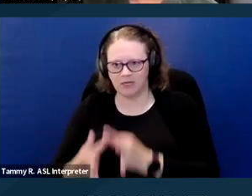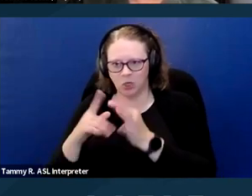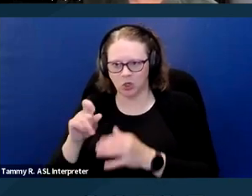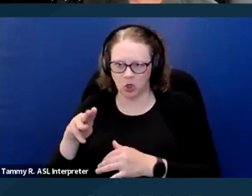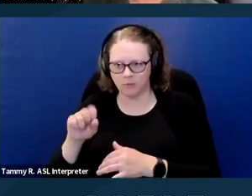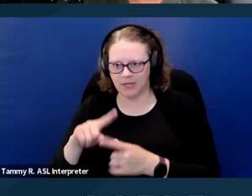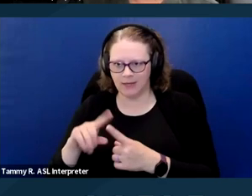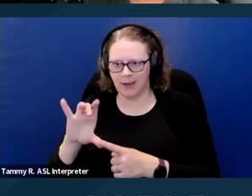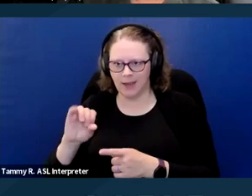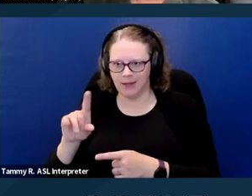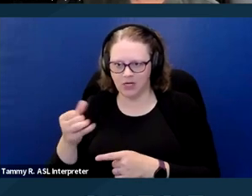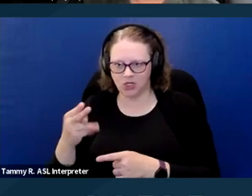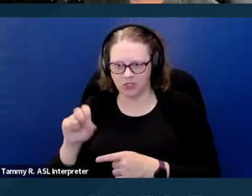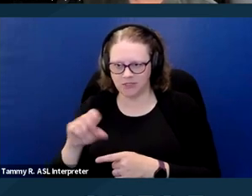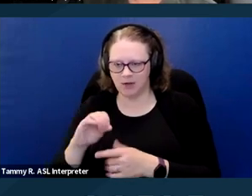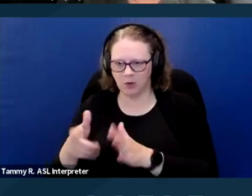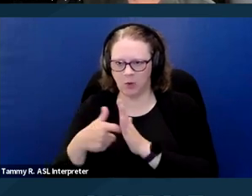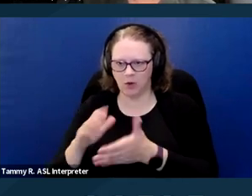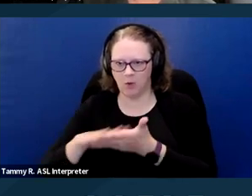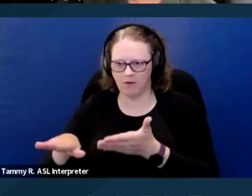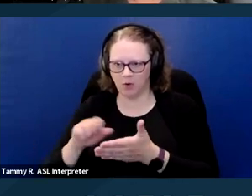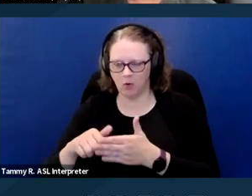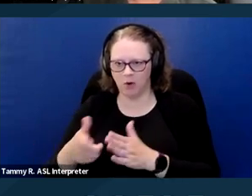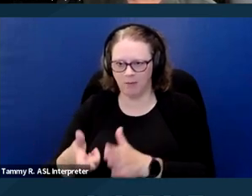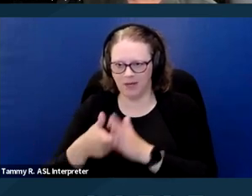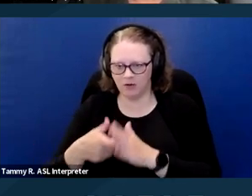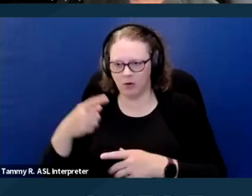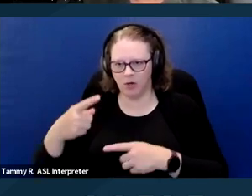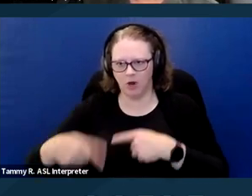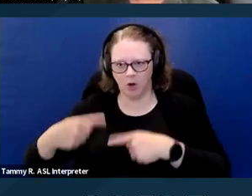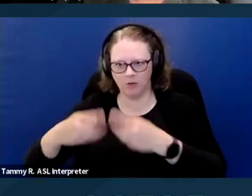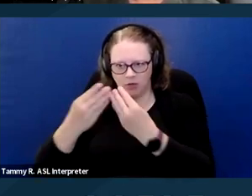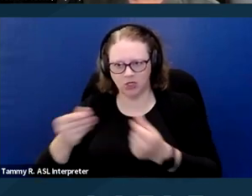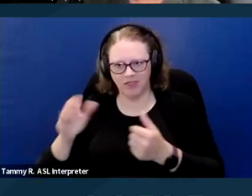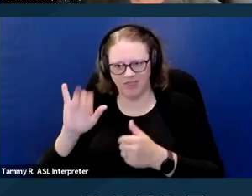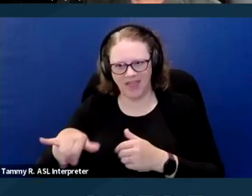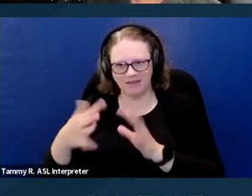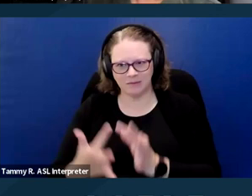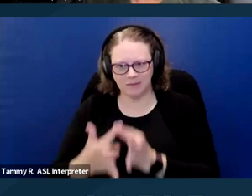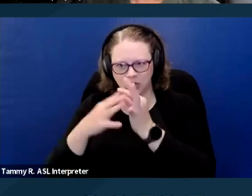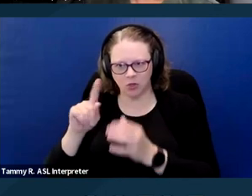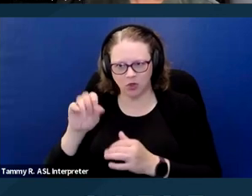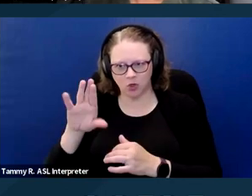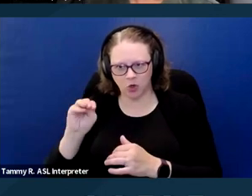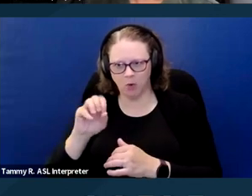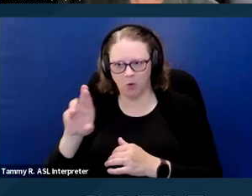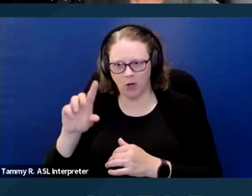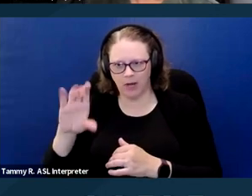or requiring a waiver or mandatory arbitration would be a special term or condition. Next slide please.